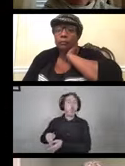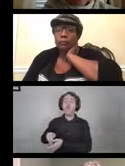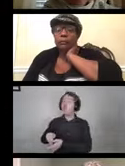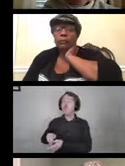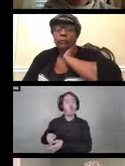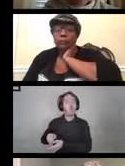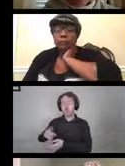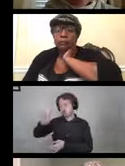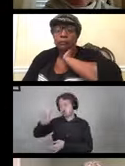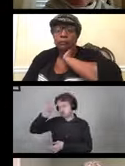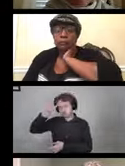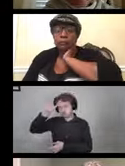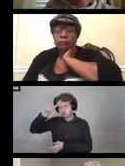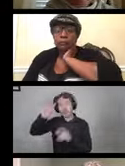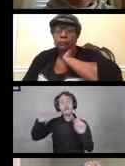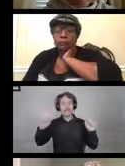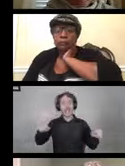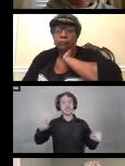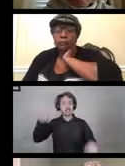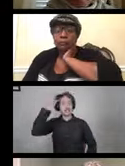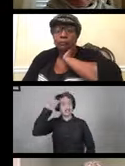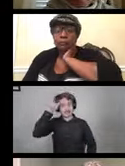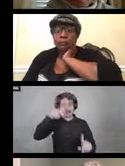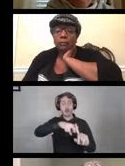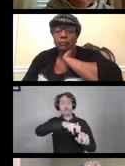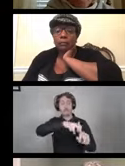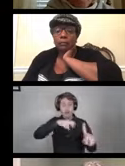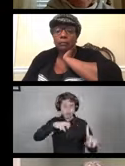So be mindful to unplug and remove batteries.